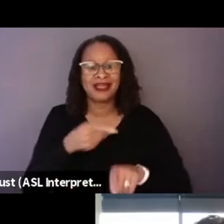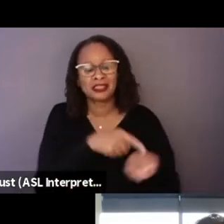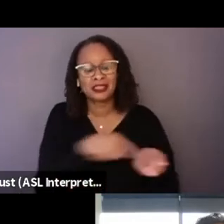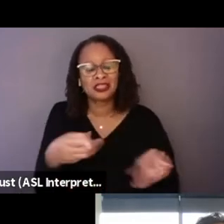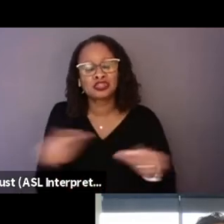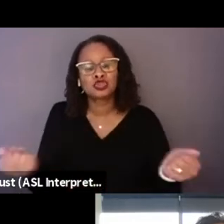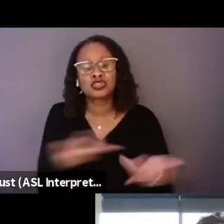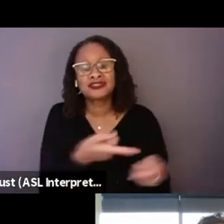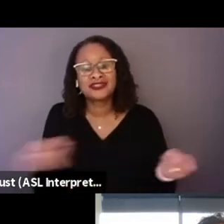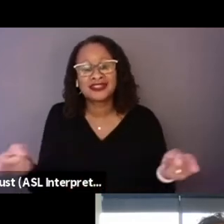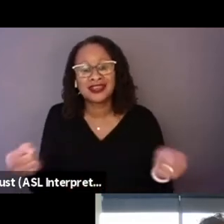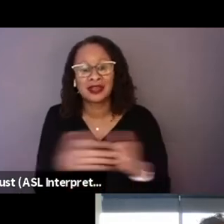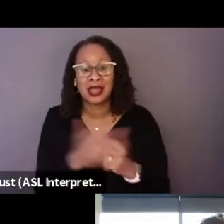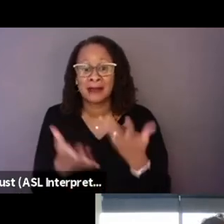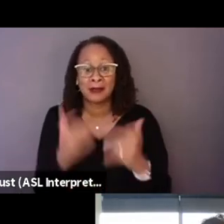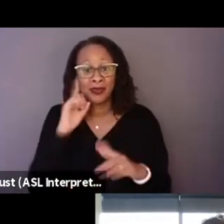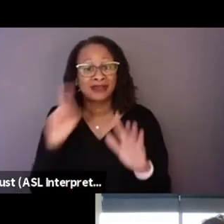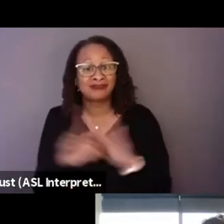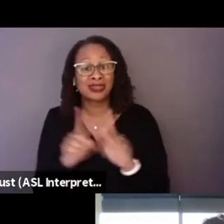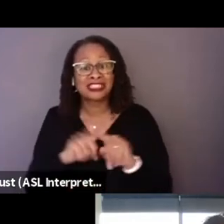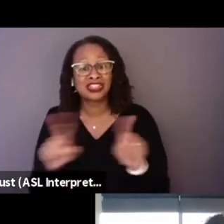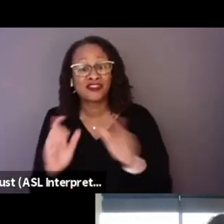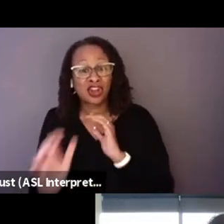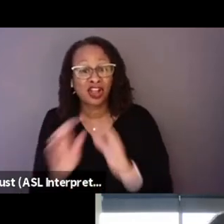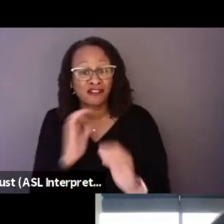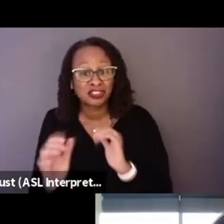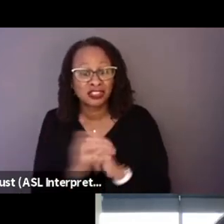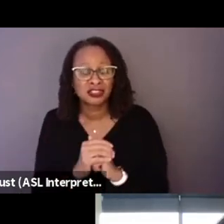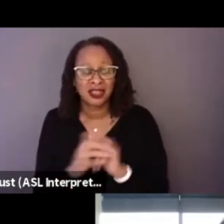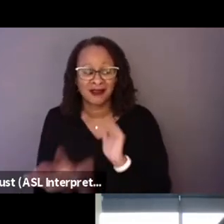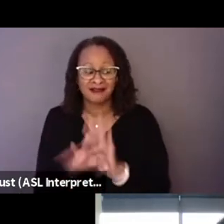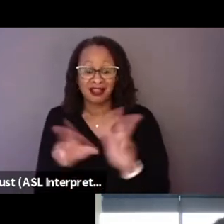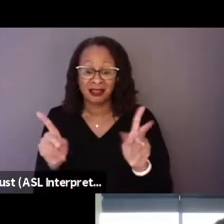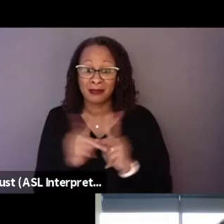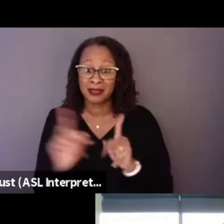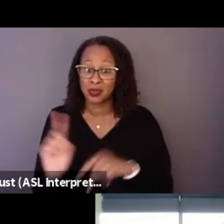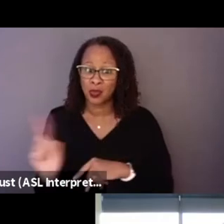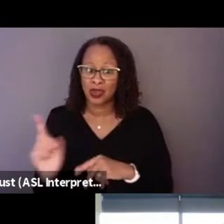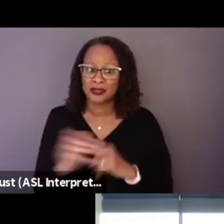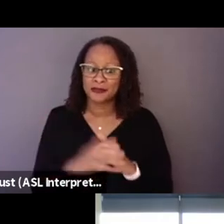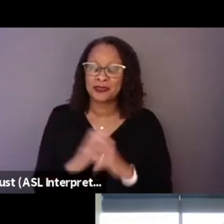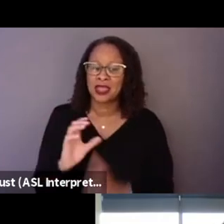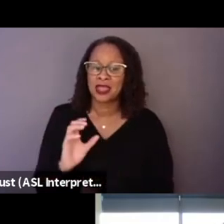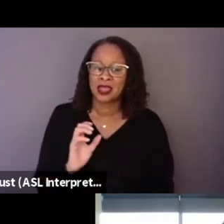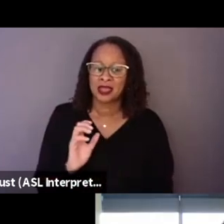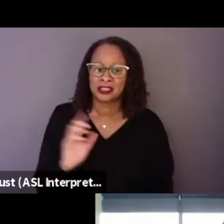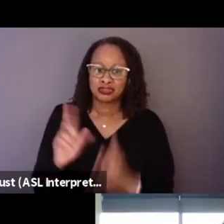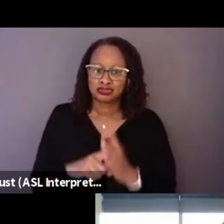Maybe we, we find a place from which sparking a different conversation